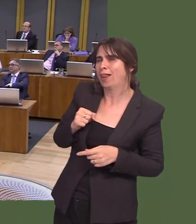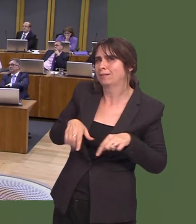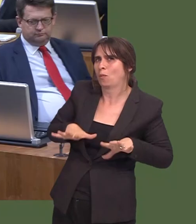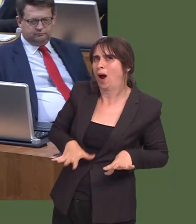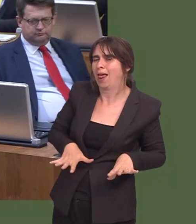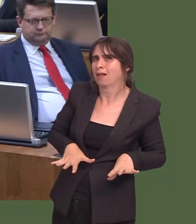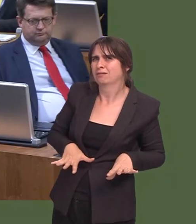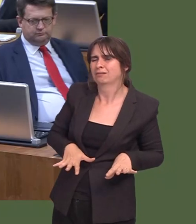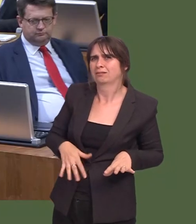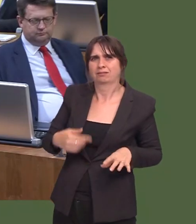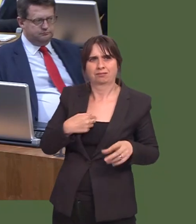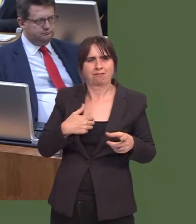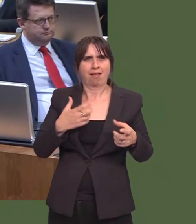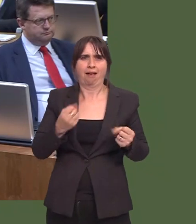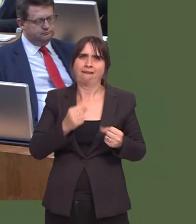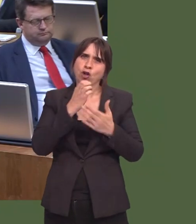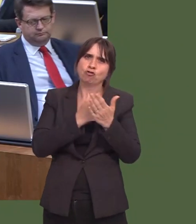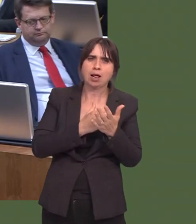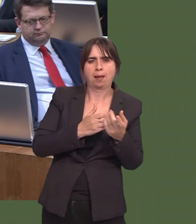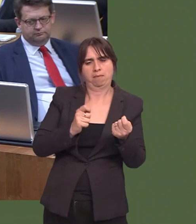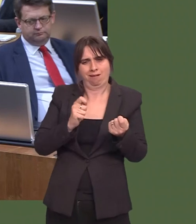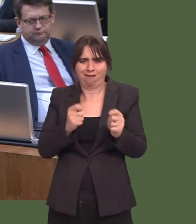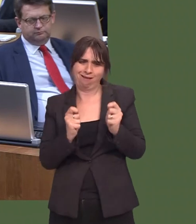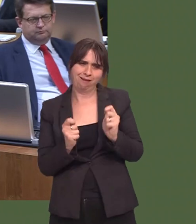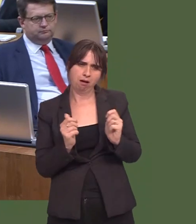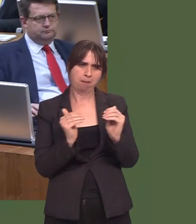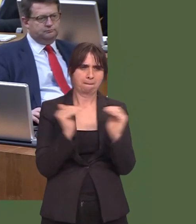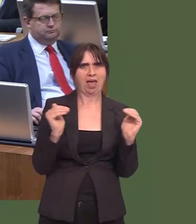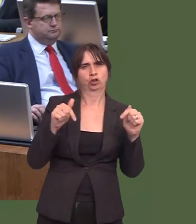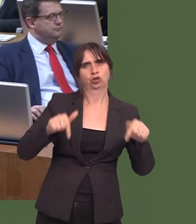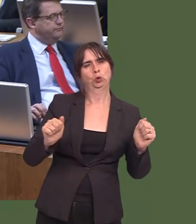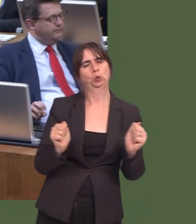will be implemented to ensure it is appropriate to Wales.